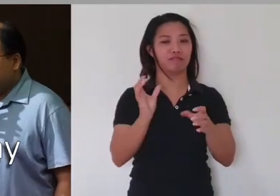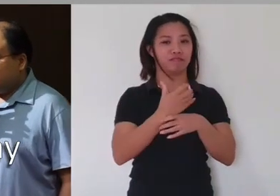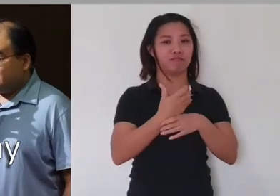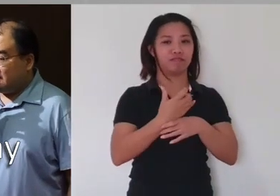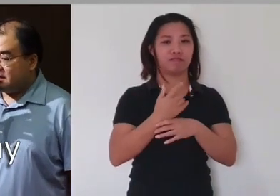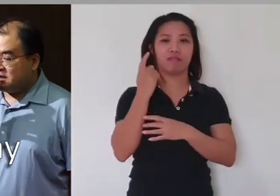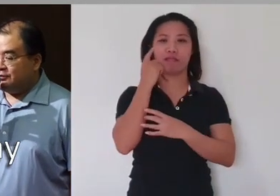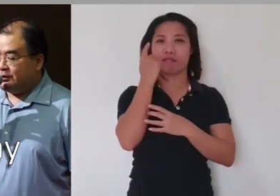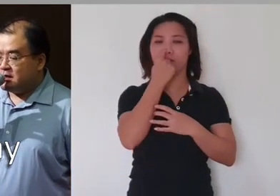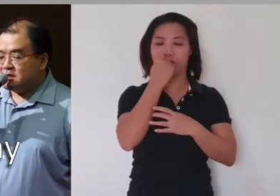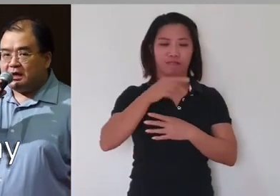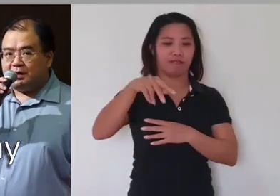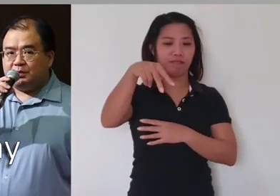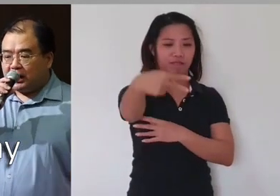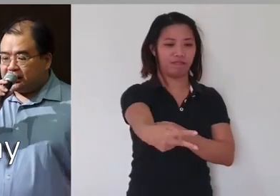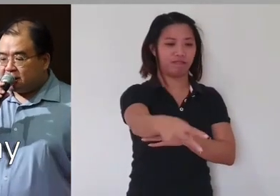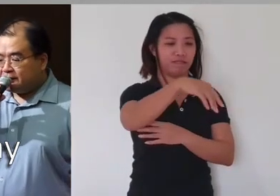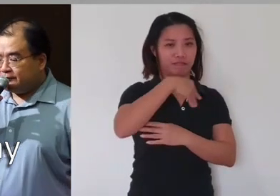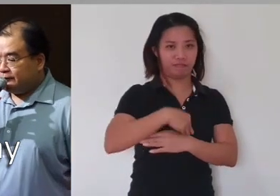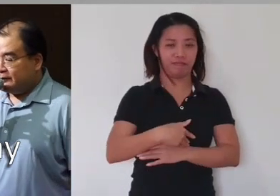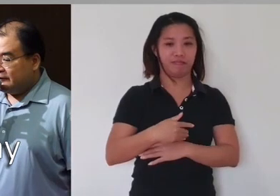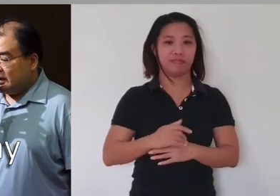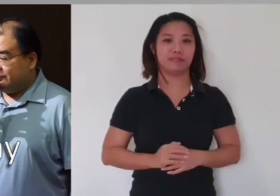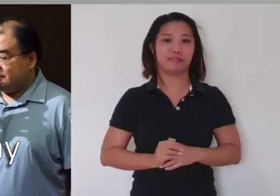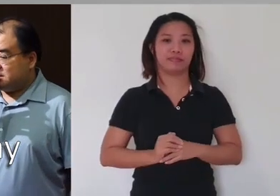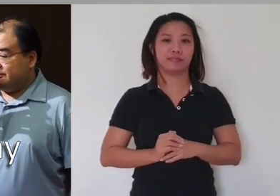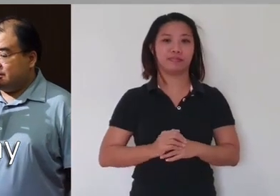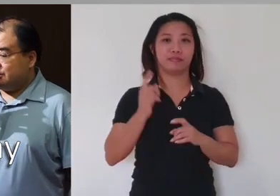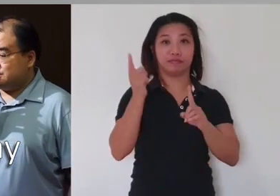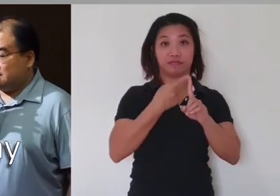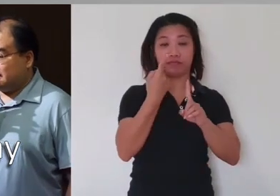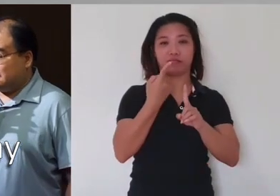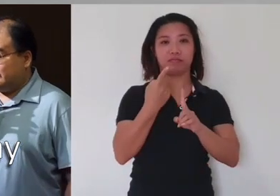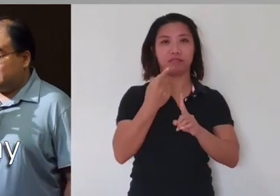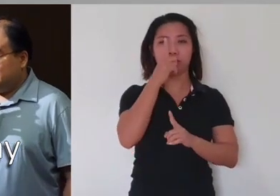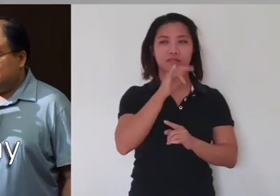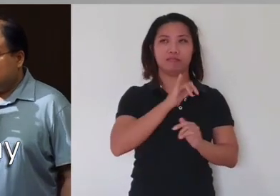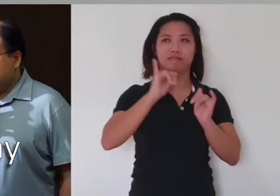full of eyes in front and behind: the first living creature like a lion,